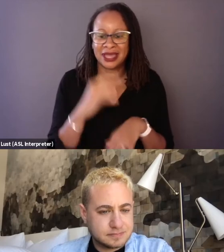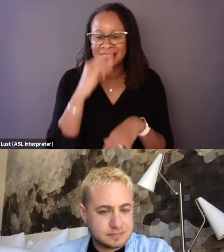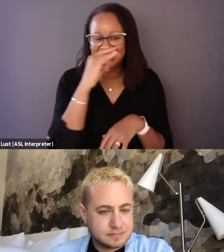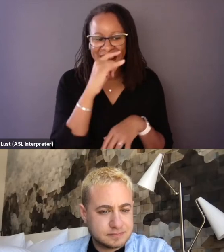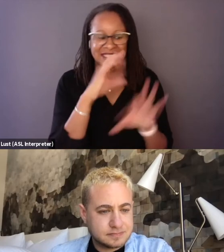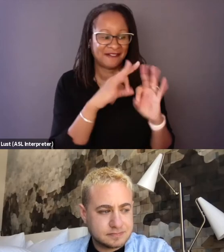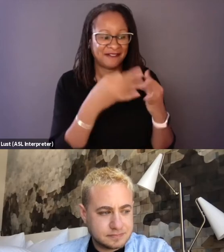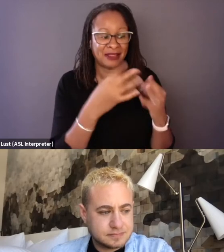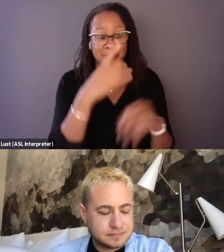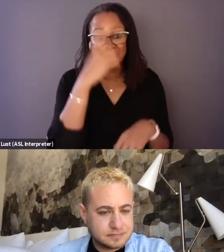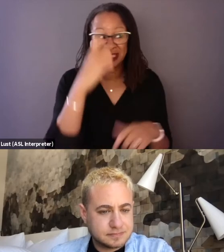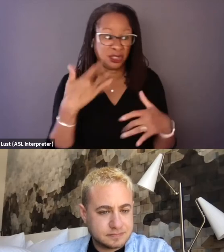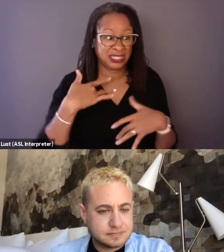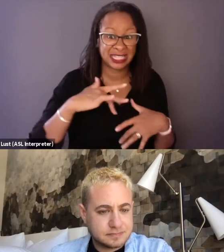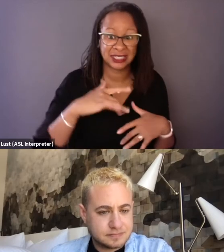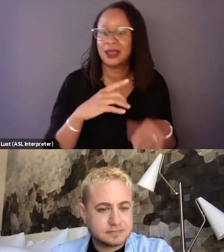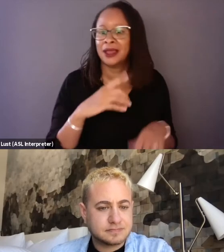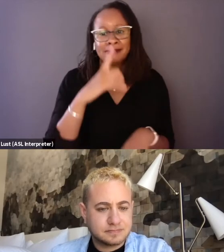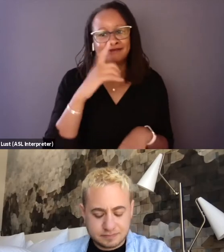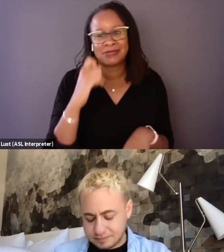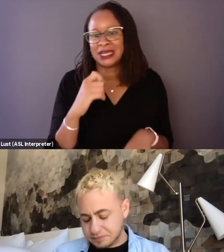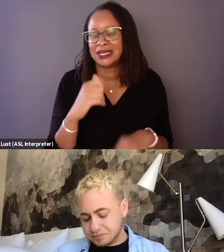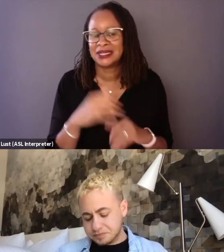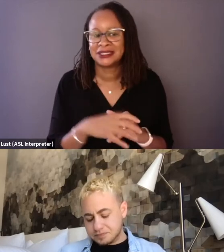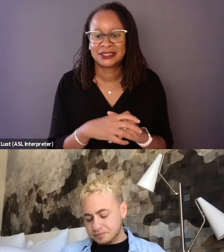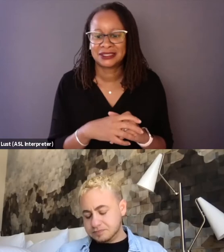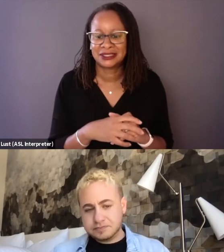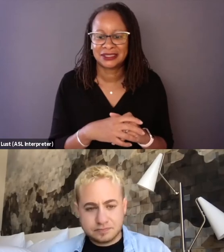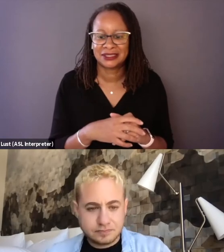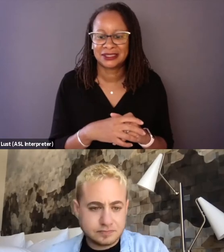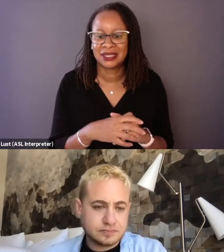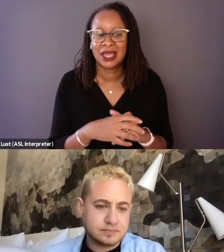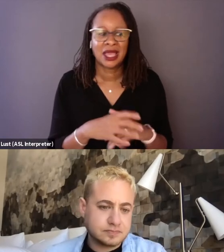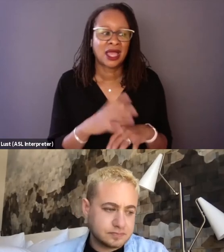We did it because it just didn't make sense editorially, it was hitting on a bunch of the same themes.